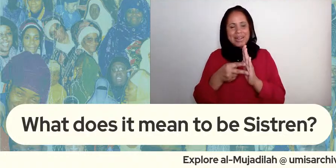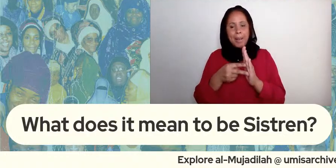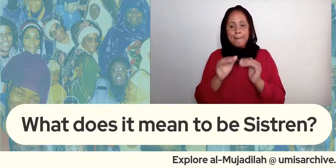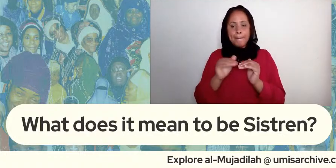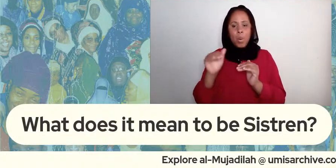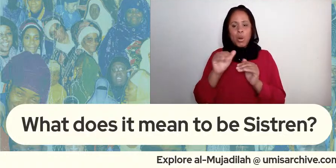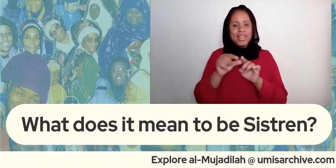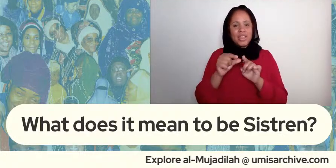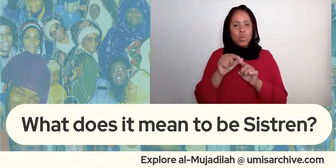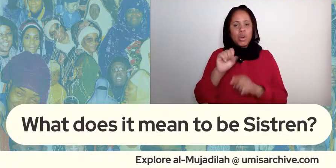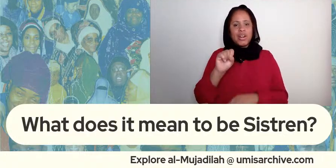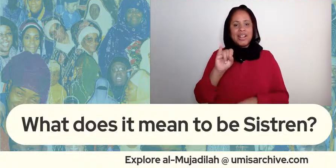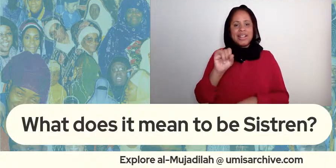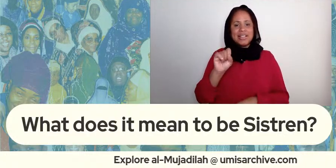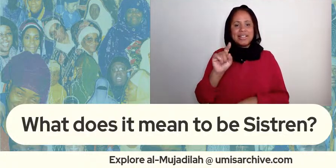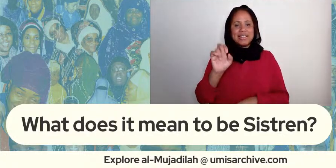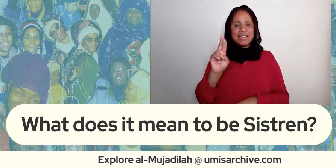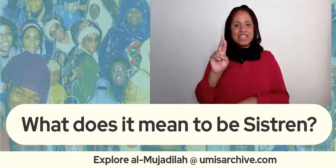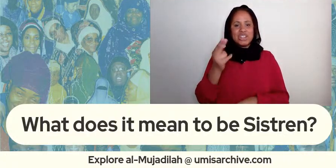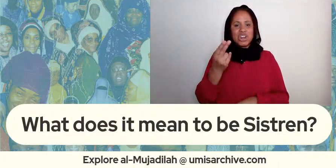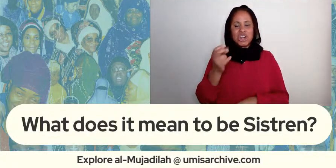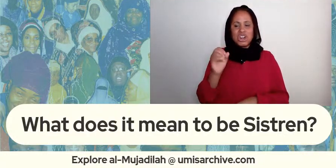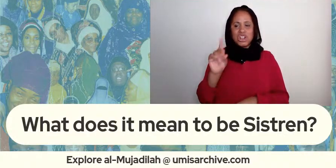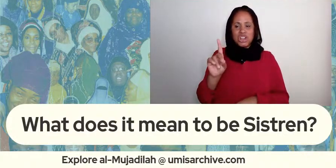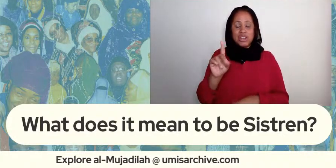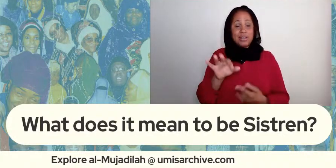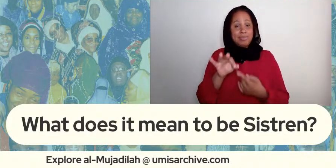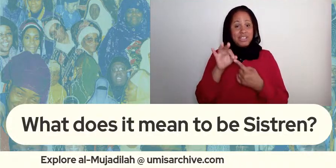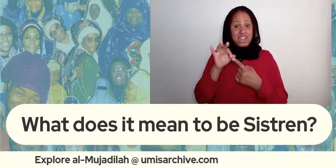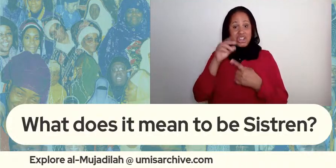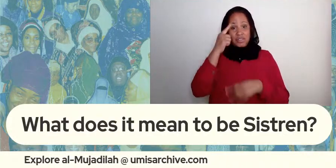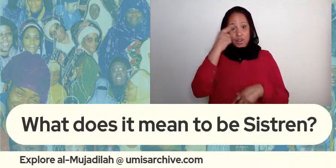for black people people the the diaspora like it just really kind of meant that so i wanted